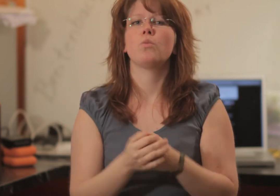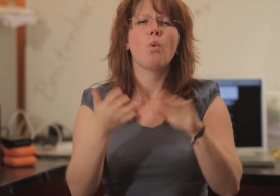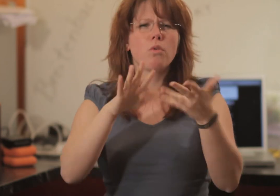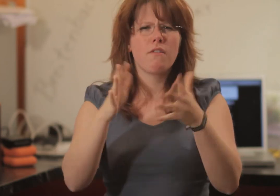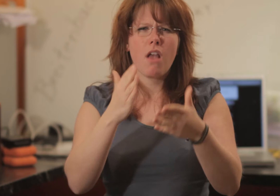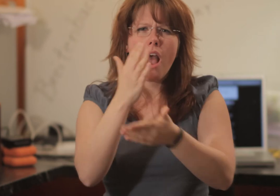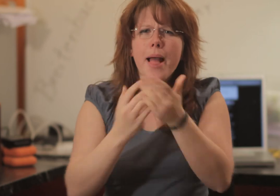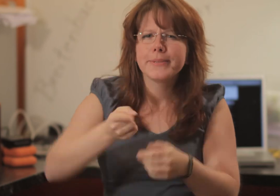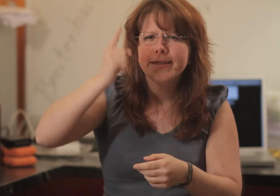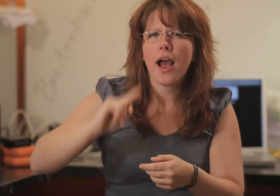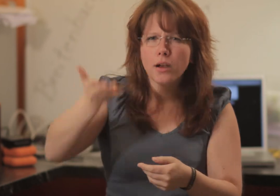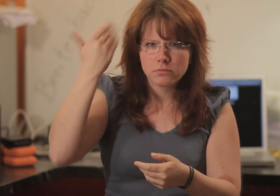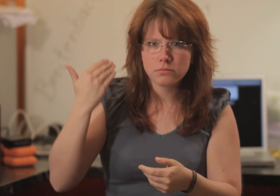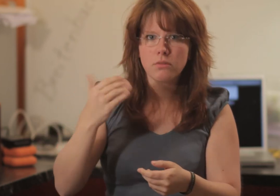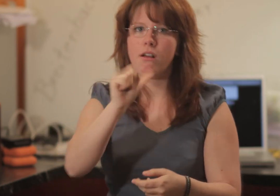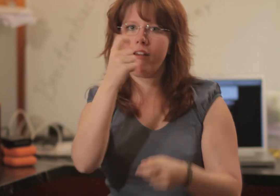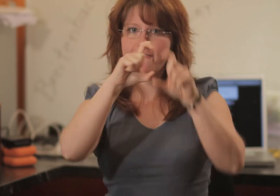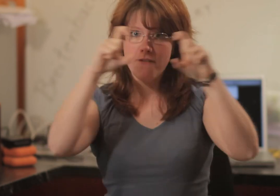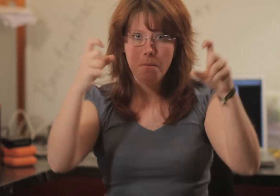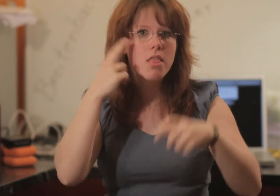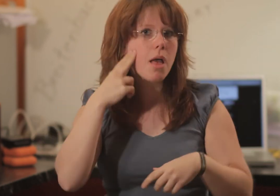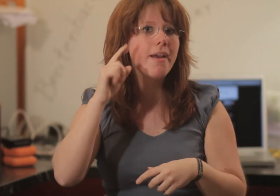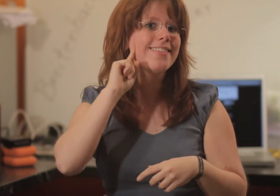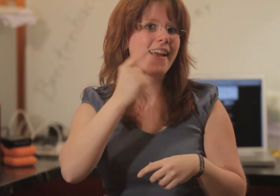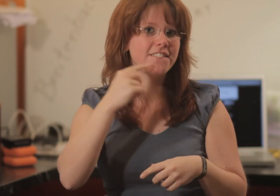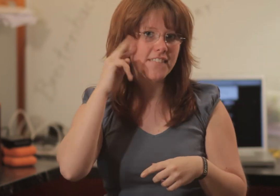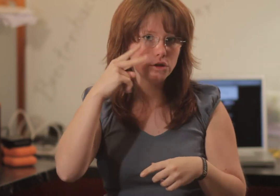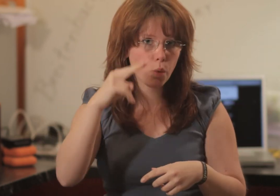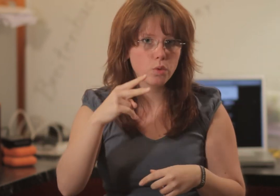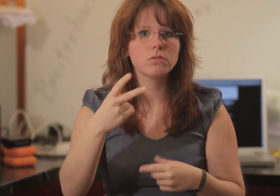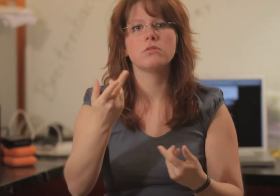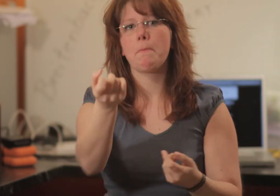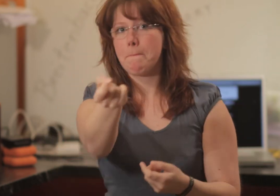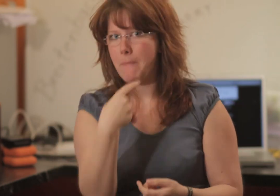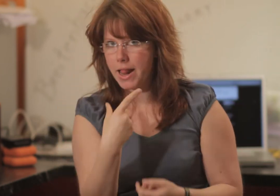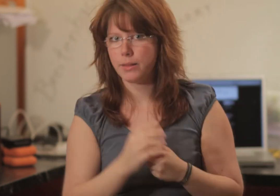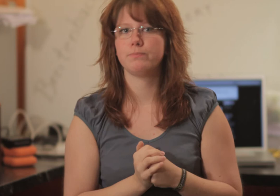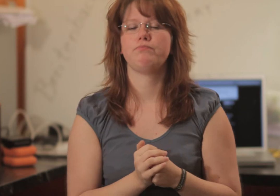About six months ago, the company "Deafvision" wrote to me.